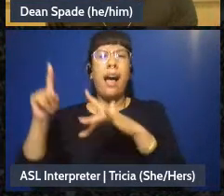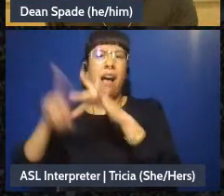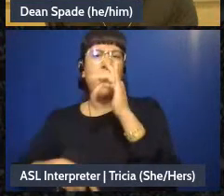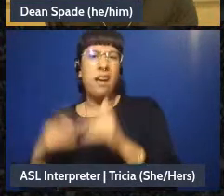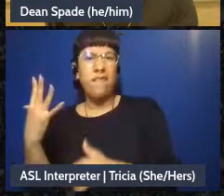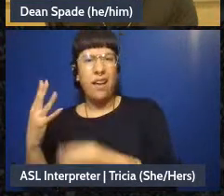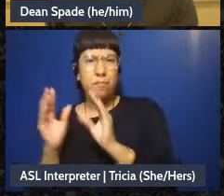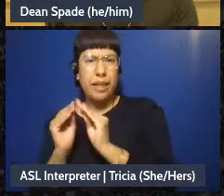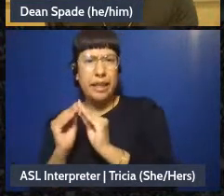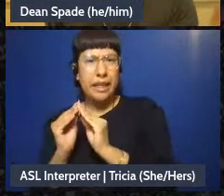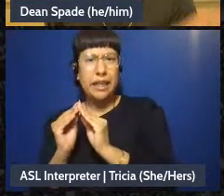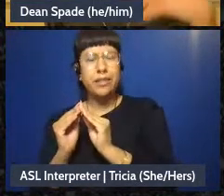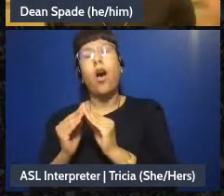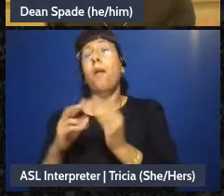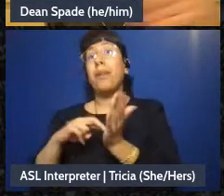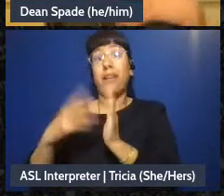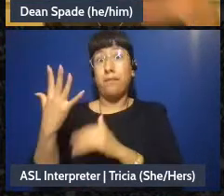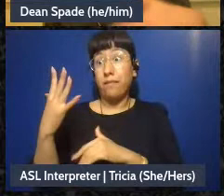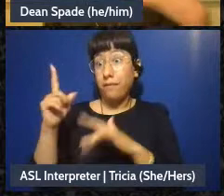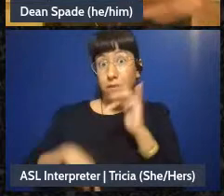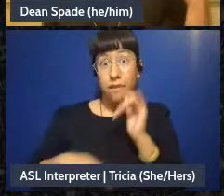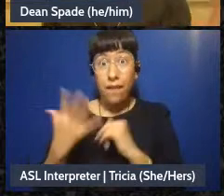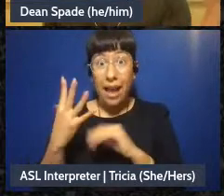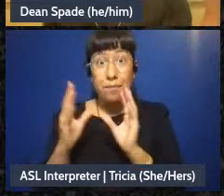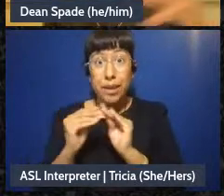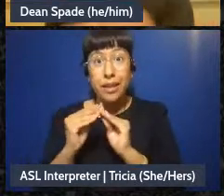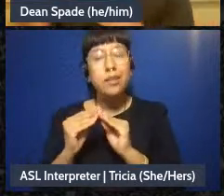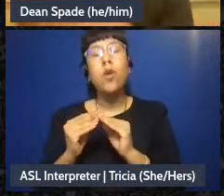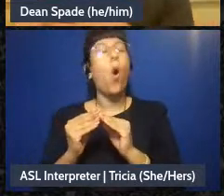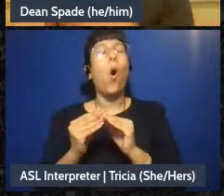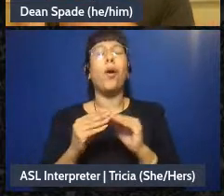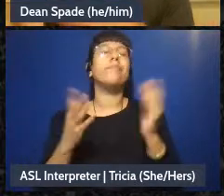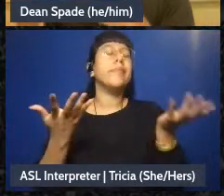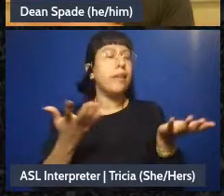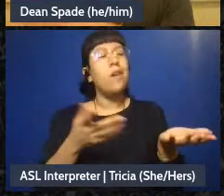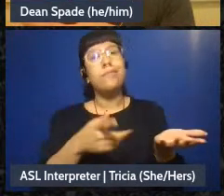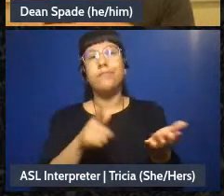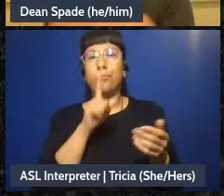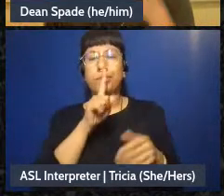it until they say “Hey, I want to come back” just so that we can know when someone's like not in it